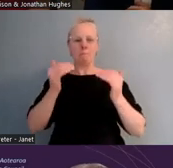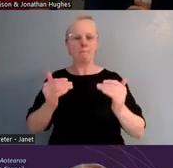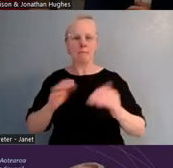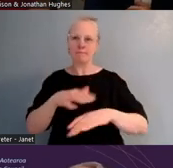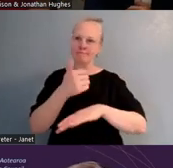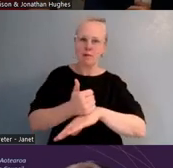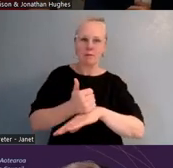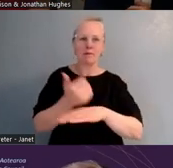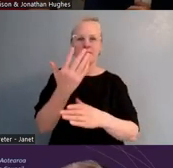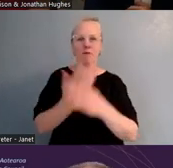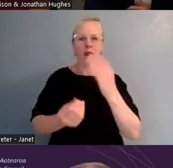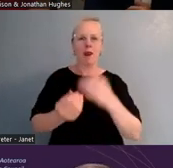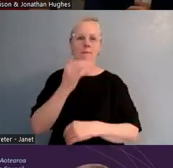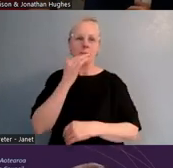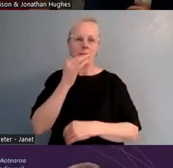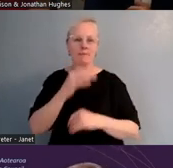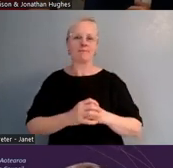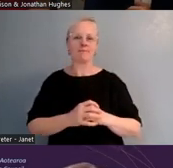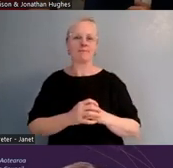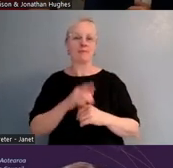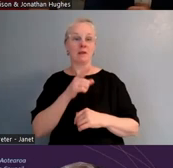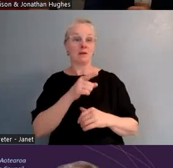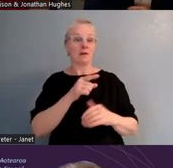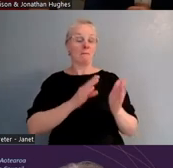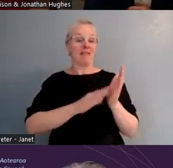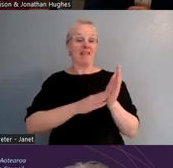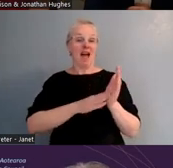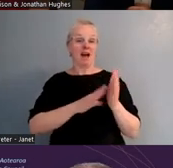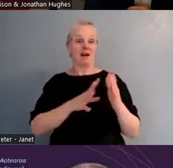by standing on the board, by being a little voice in an ear